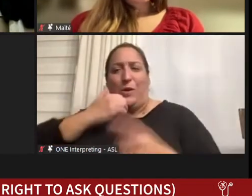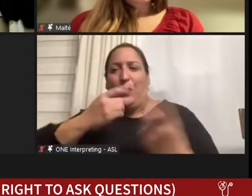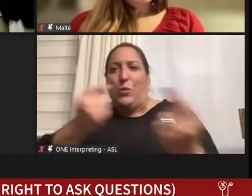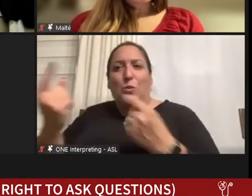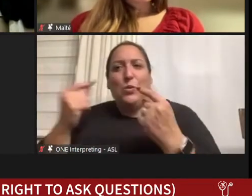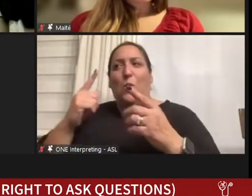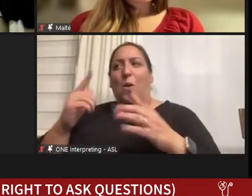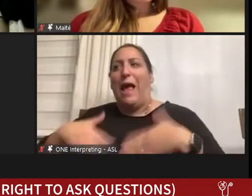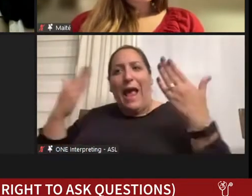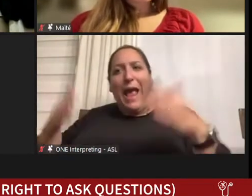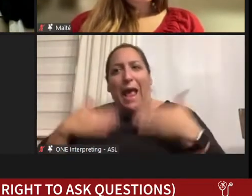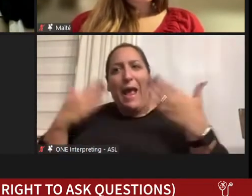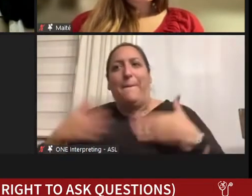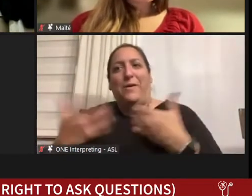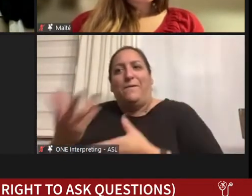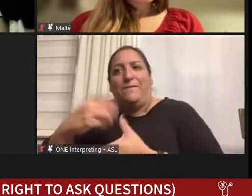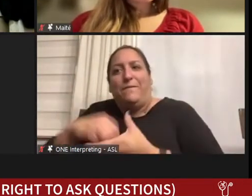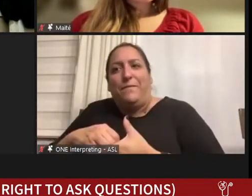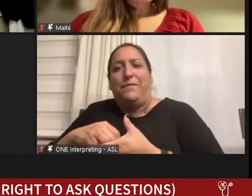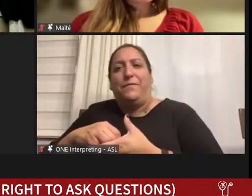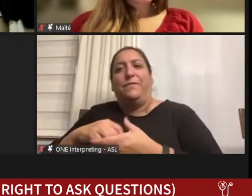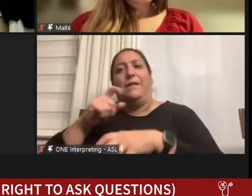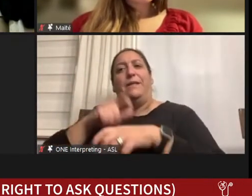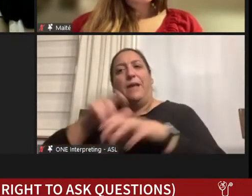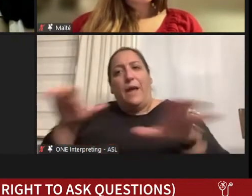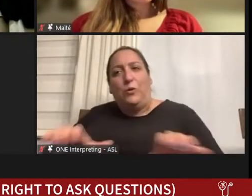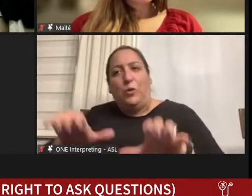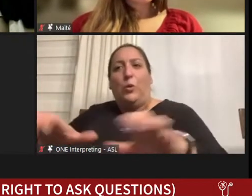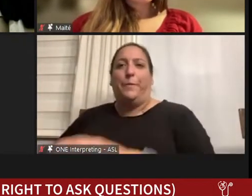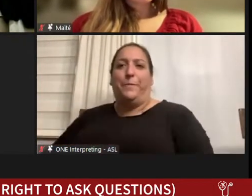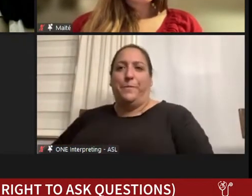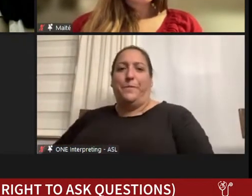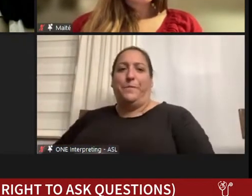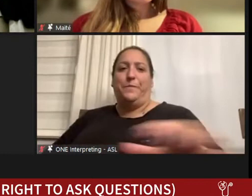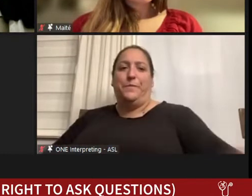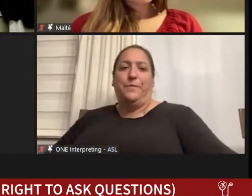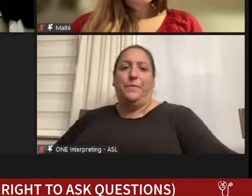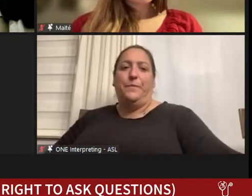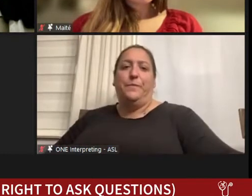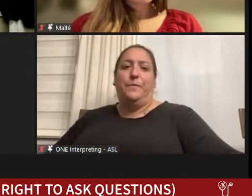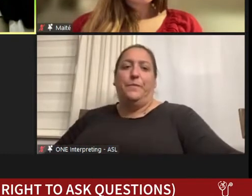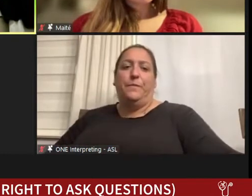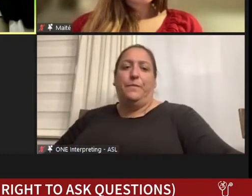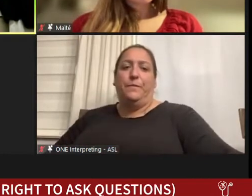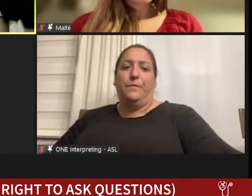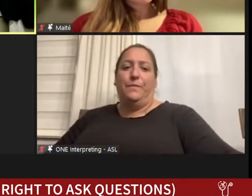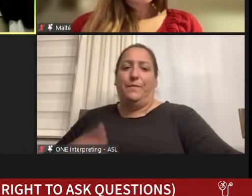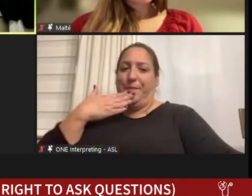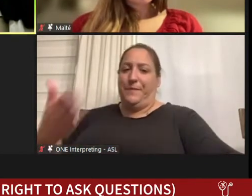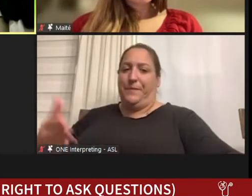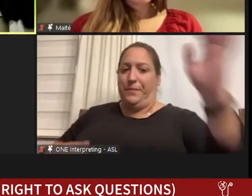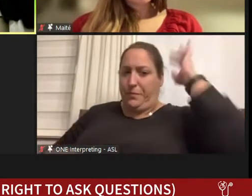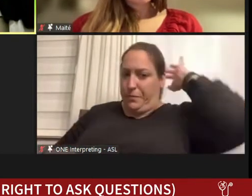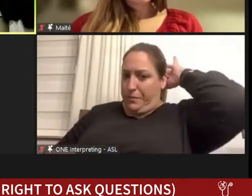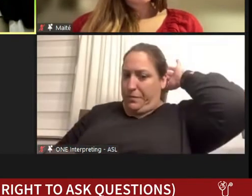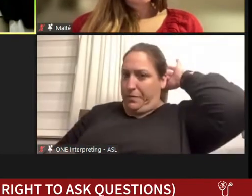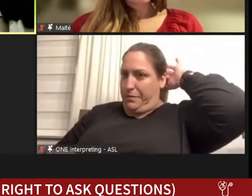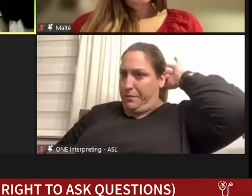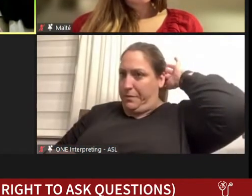to engage and to put your time in? >>PETER POULLOS: Thank you question